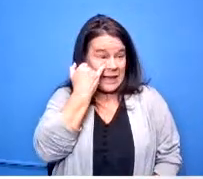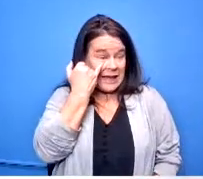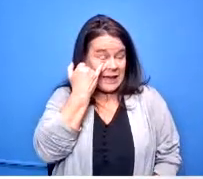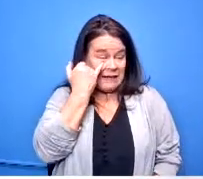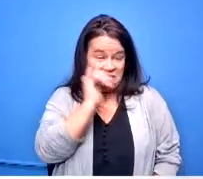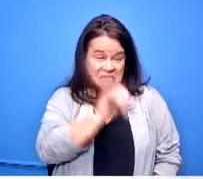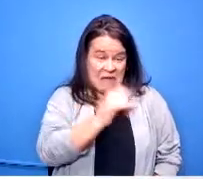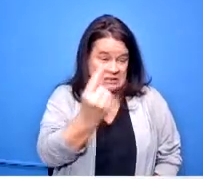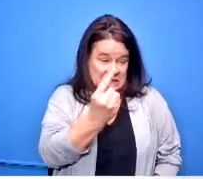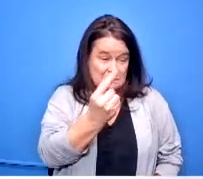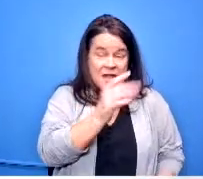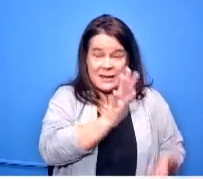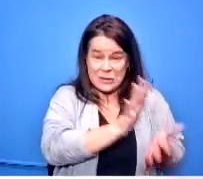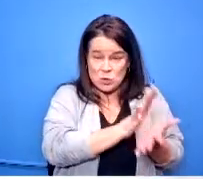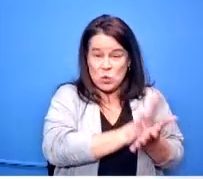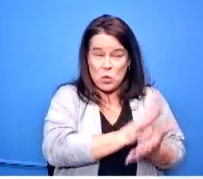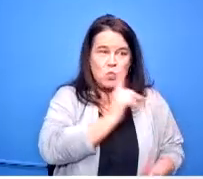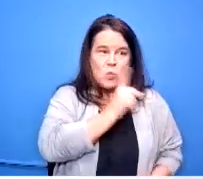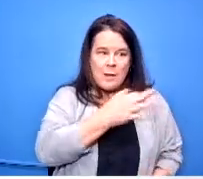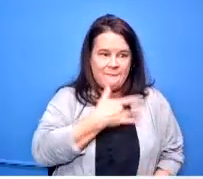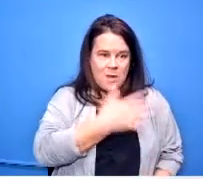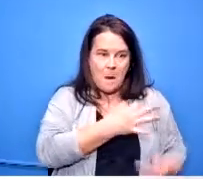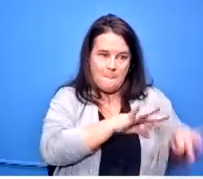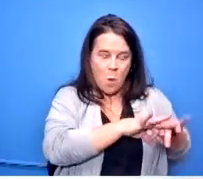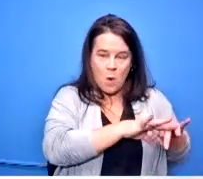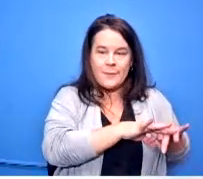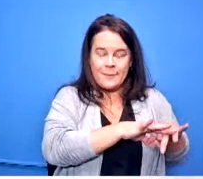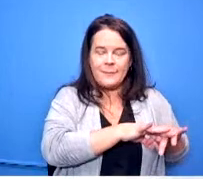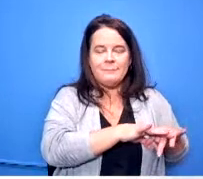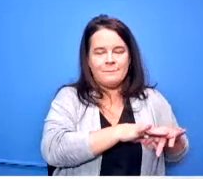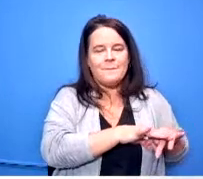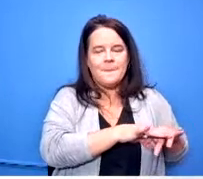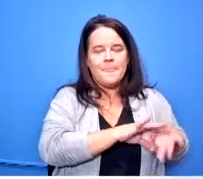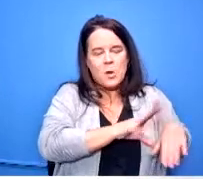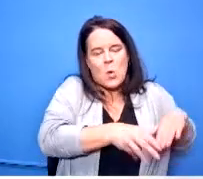find a way to work it into your schedule knowing that you might have some other class periods with